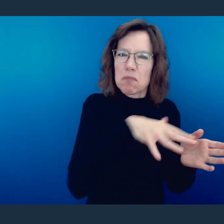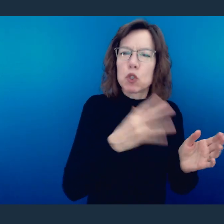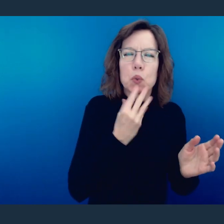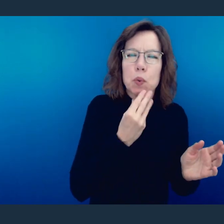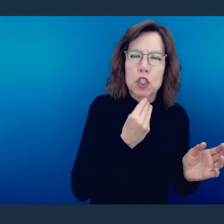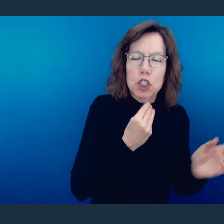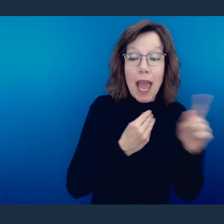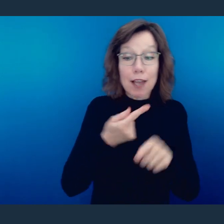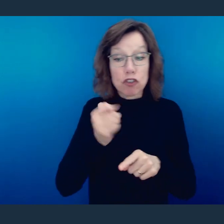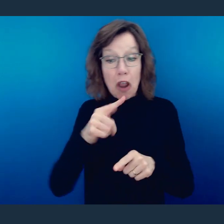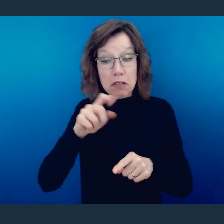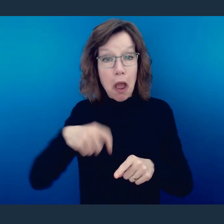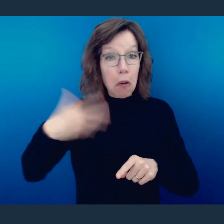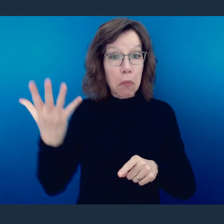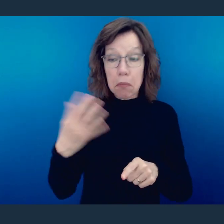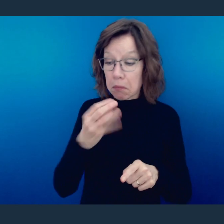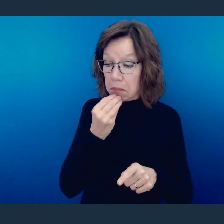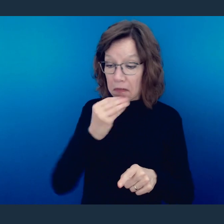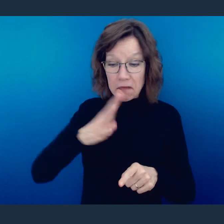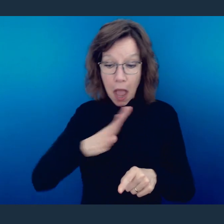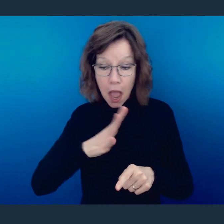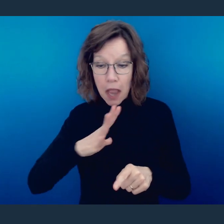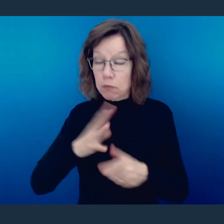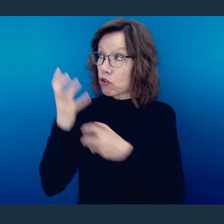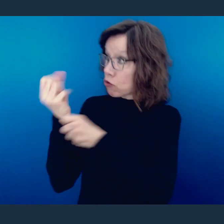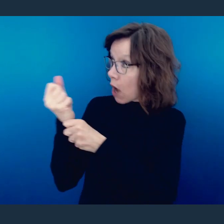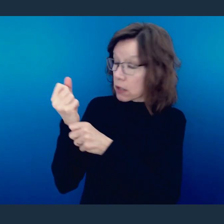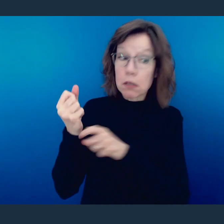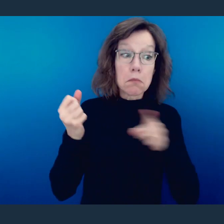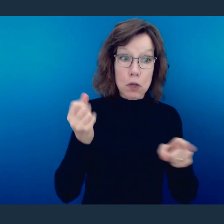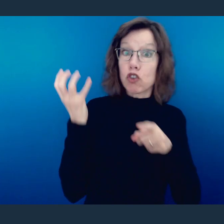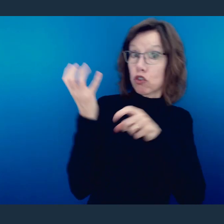Jewish population and this gentile population of the same church.